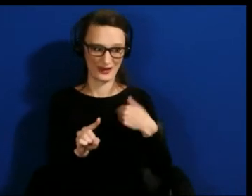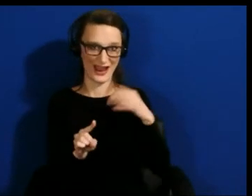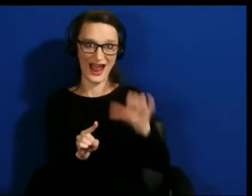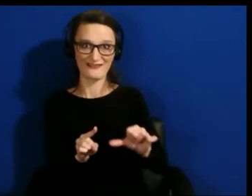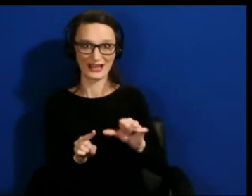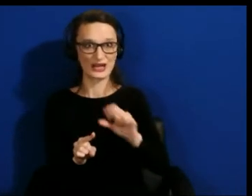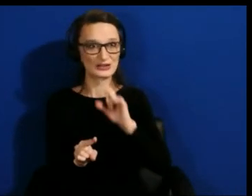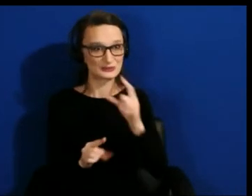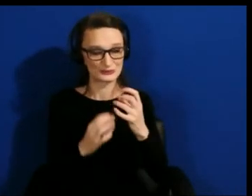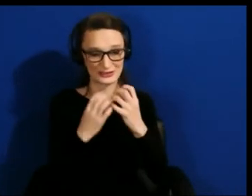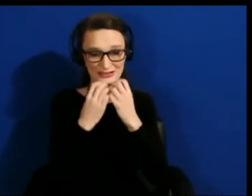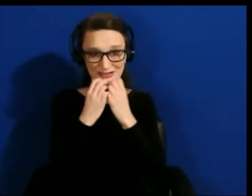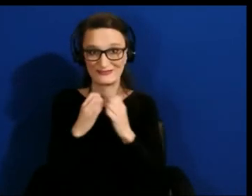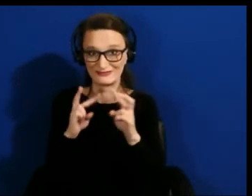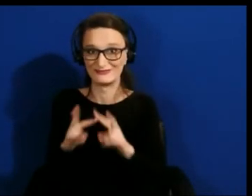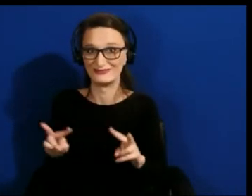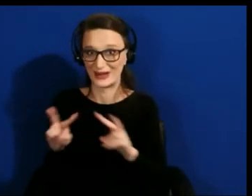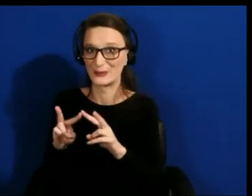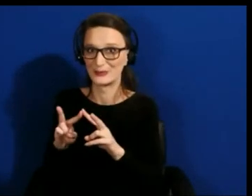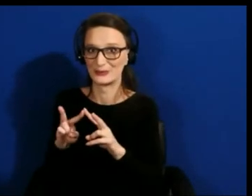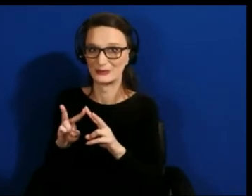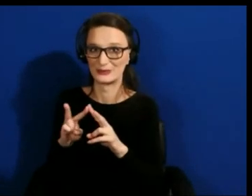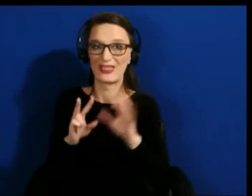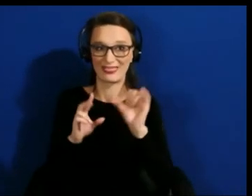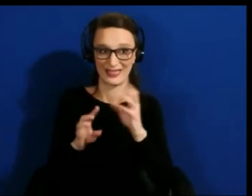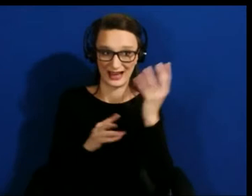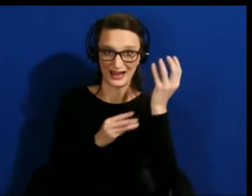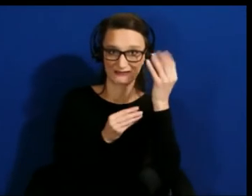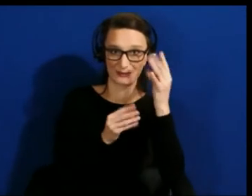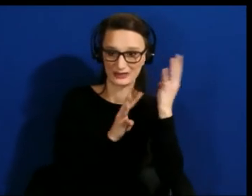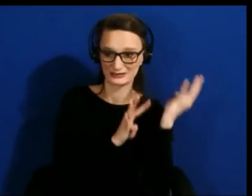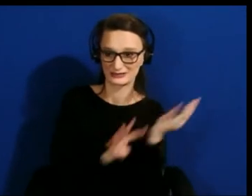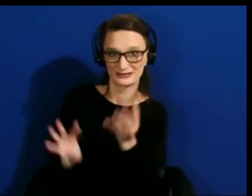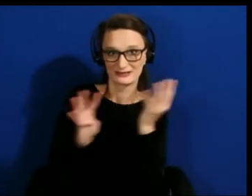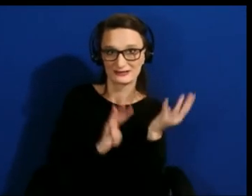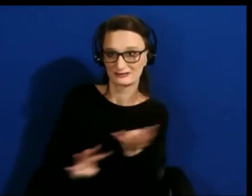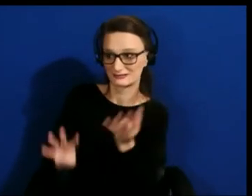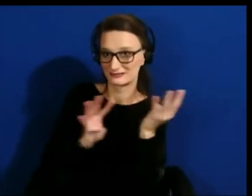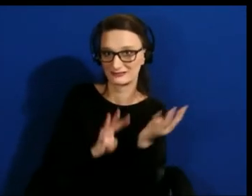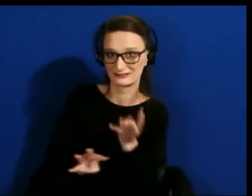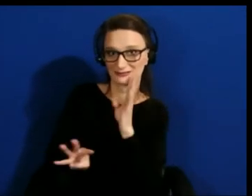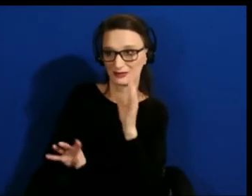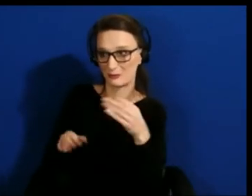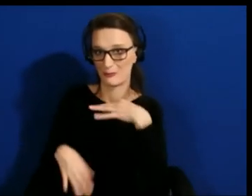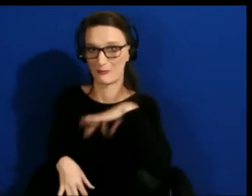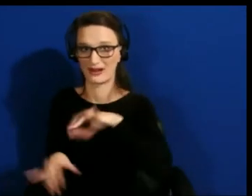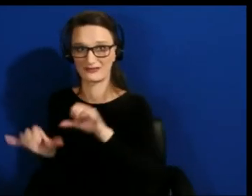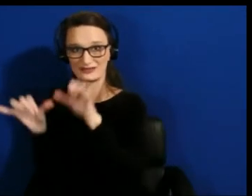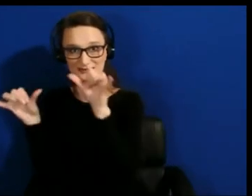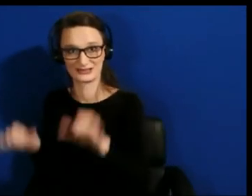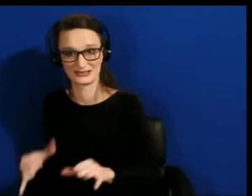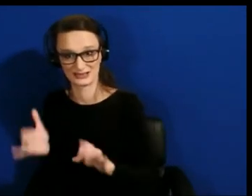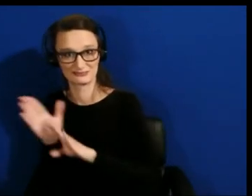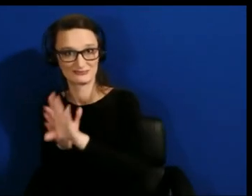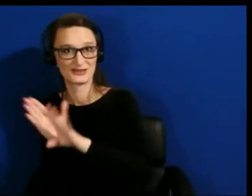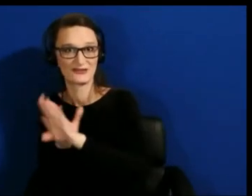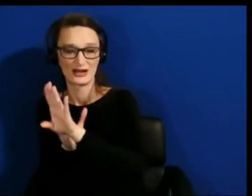system, making sure that's available and that we share that in ways that other people can learn from is really important.